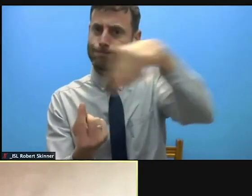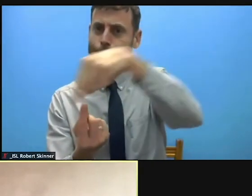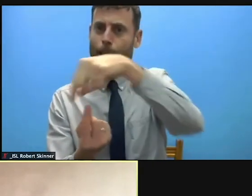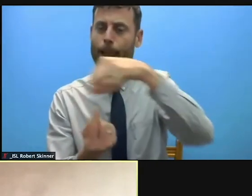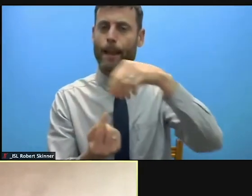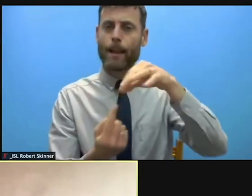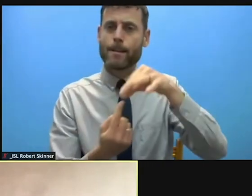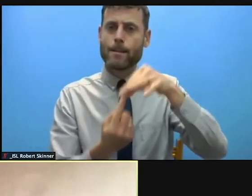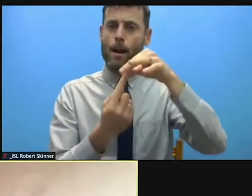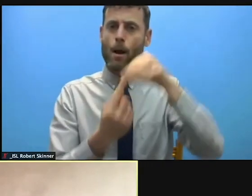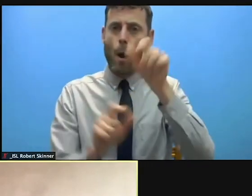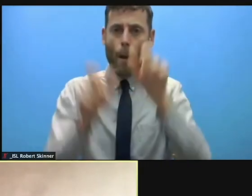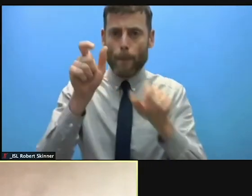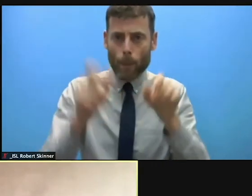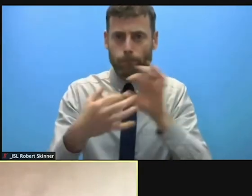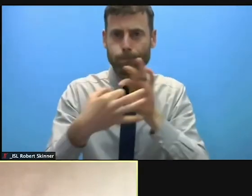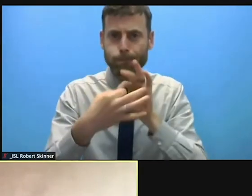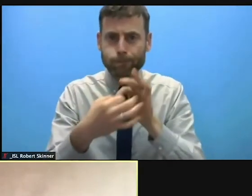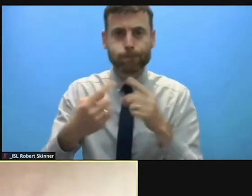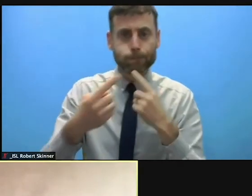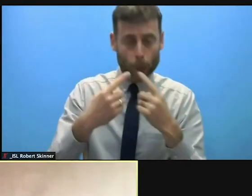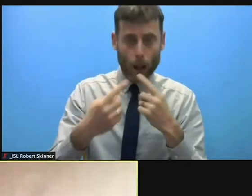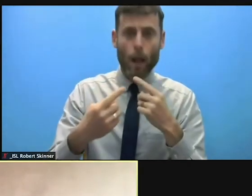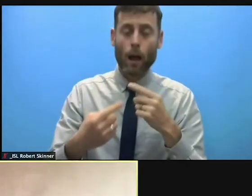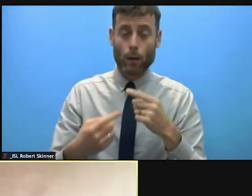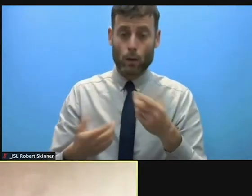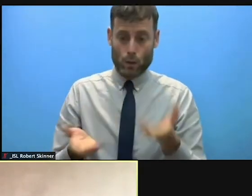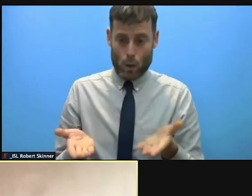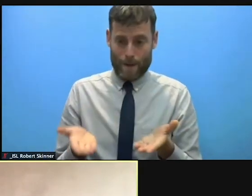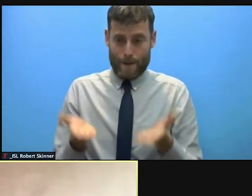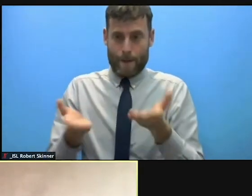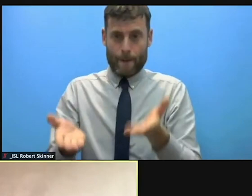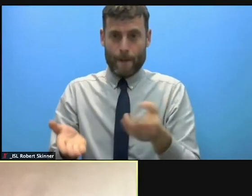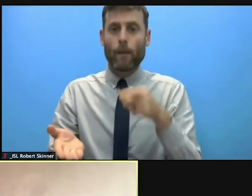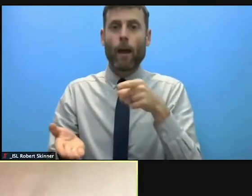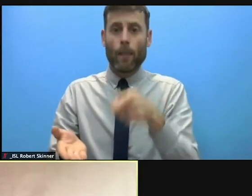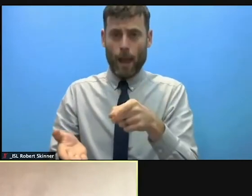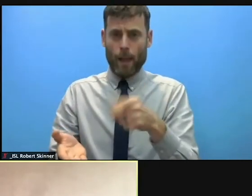engagement I think can strengthen ownership and actually accountability which is also important